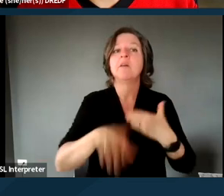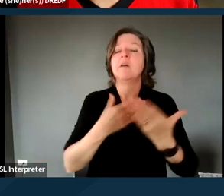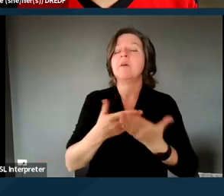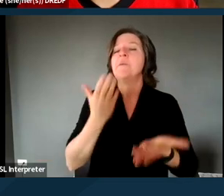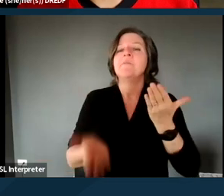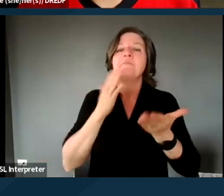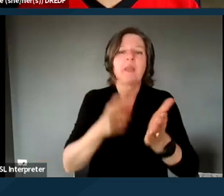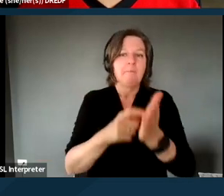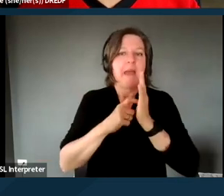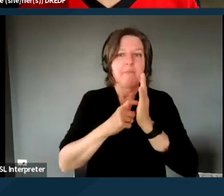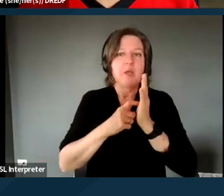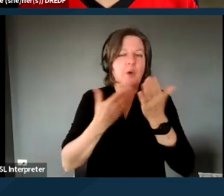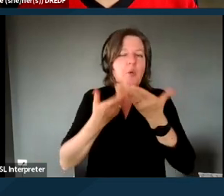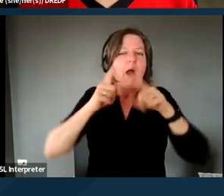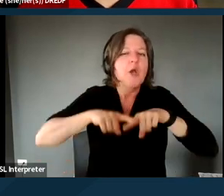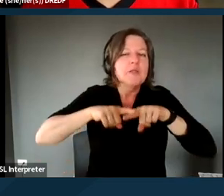for the service that you're seeking from your plan.